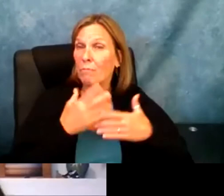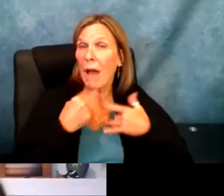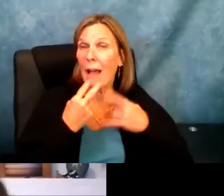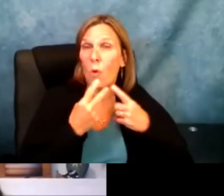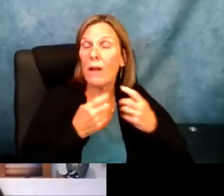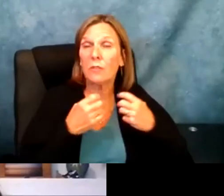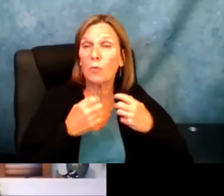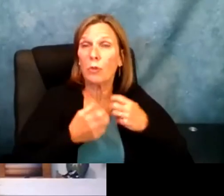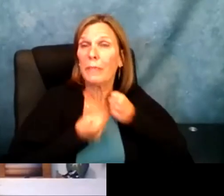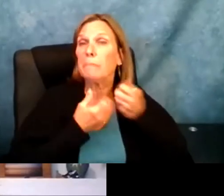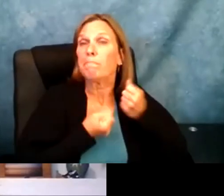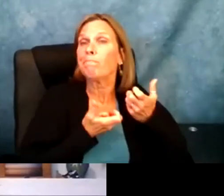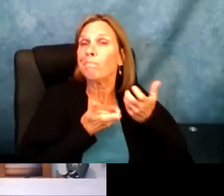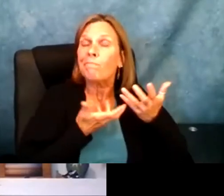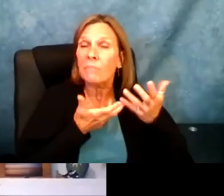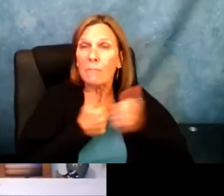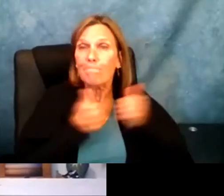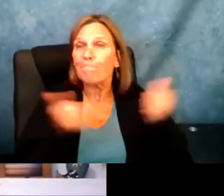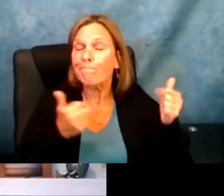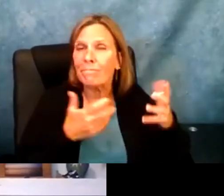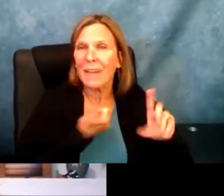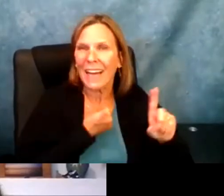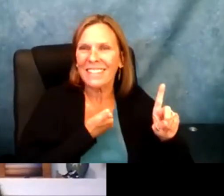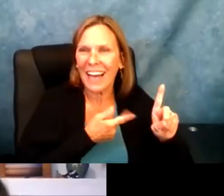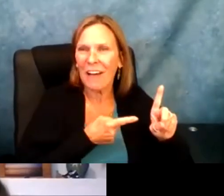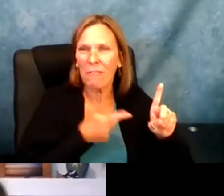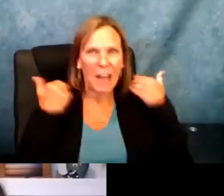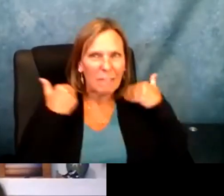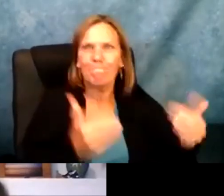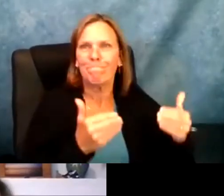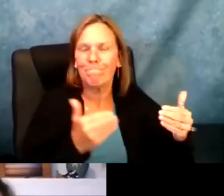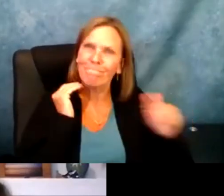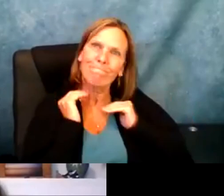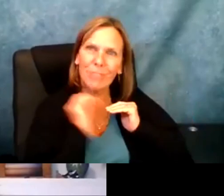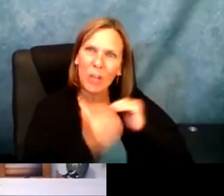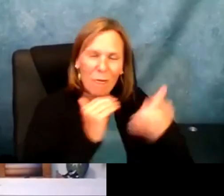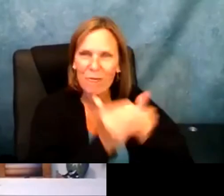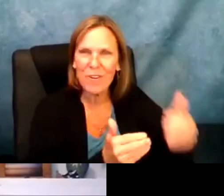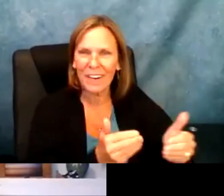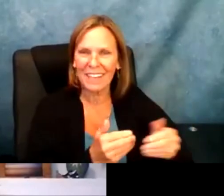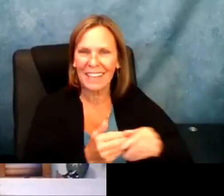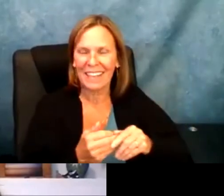voice matters just as much as